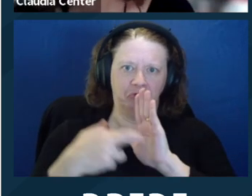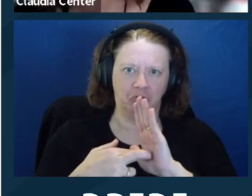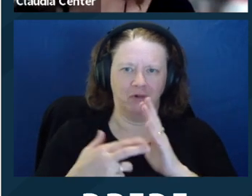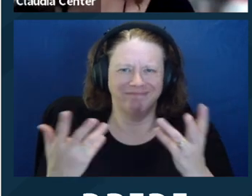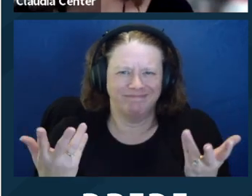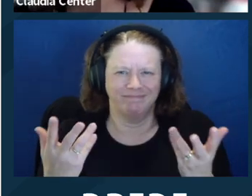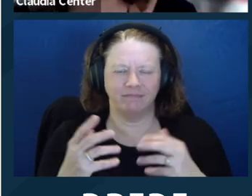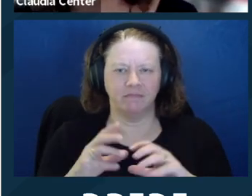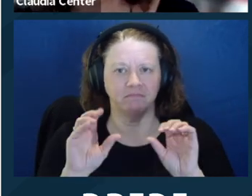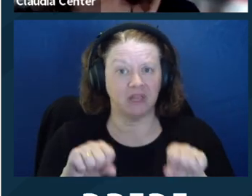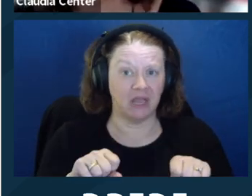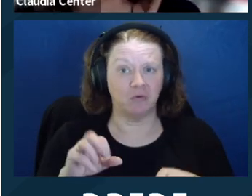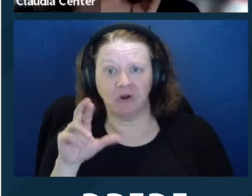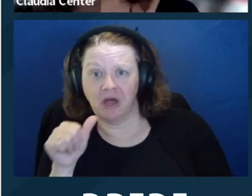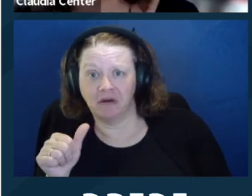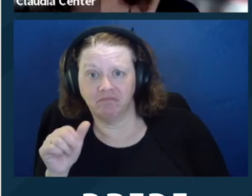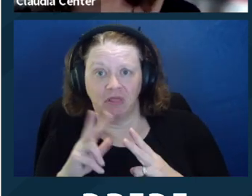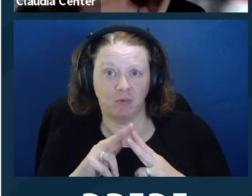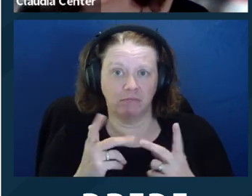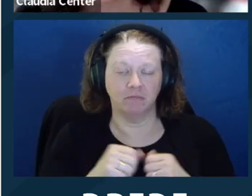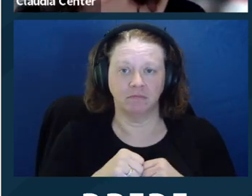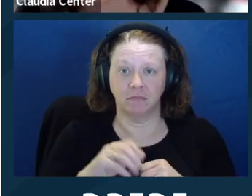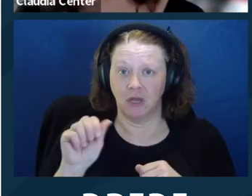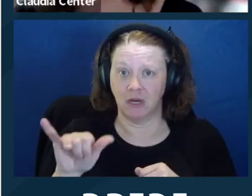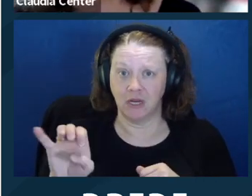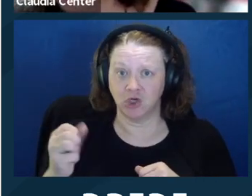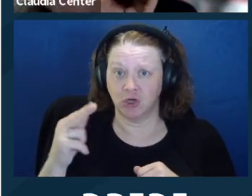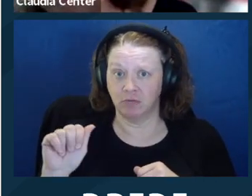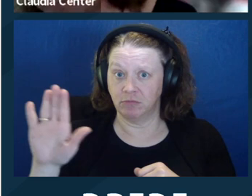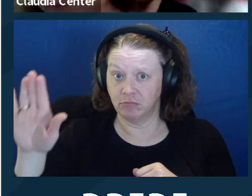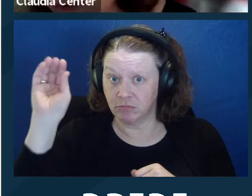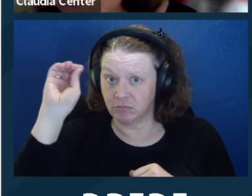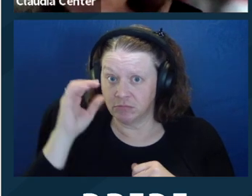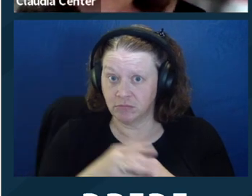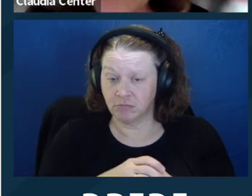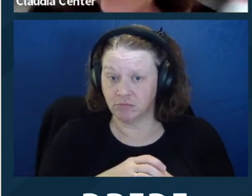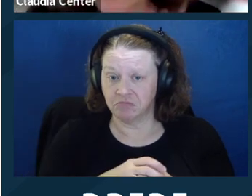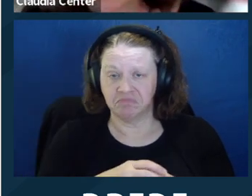So I don't see it as, you know, a hard and fast rule either way. Ayesha, any thoughts